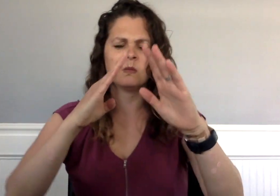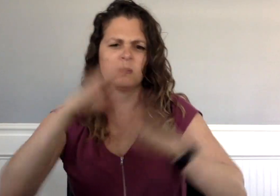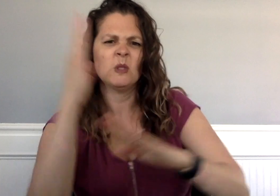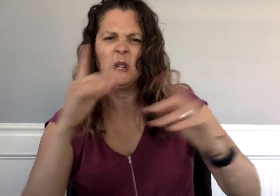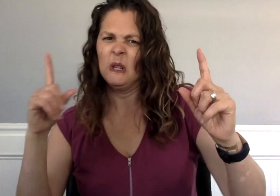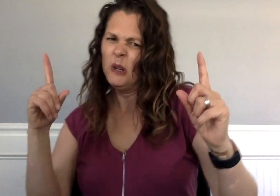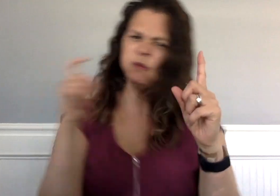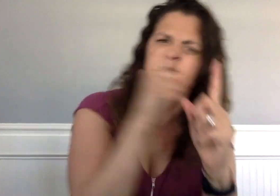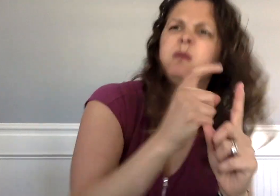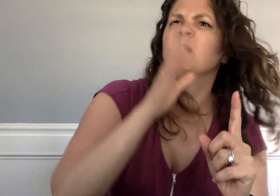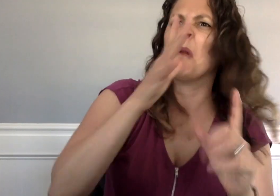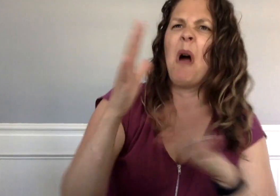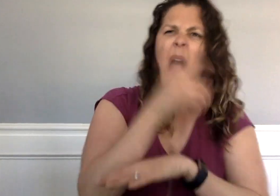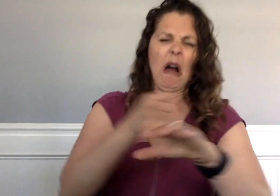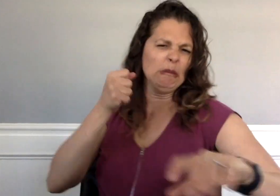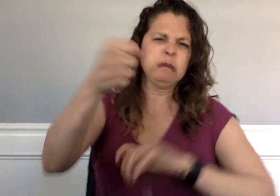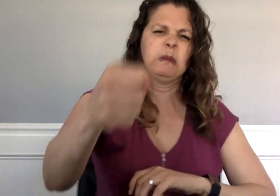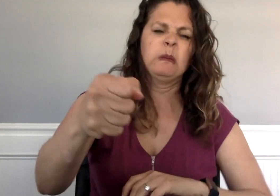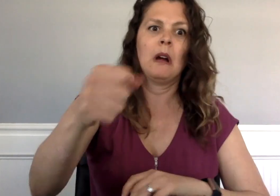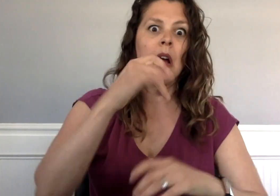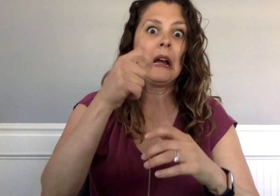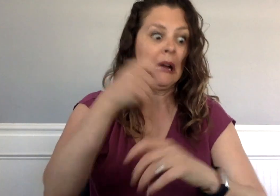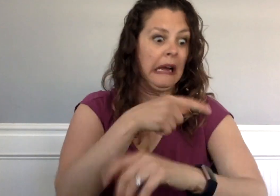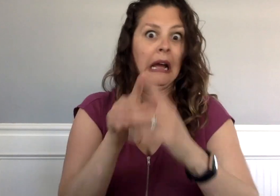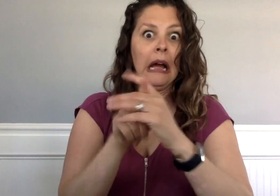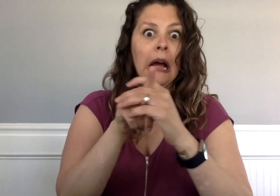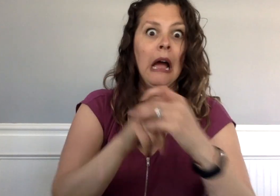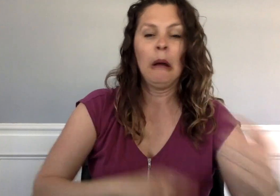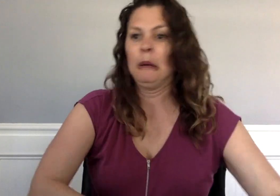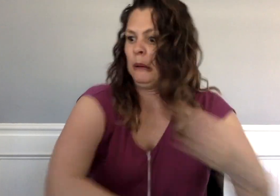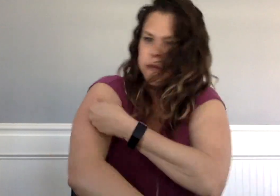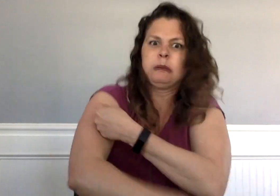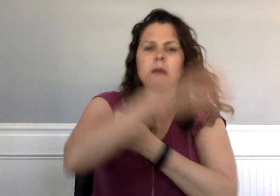Finally, in slow motion, he lunged toward Grandma Tickler, who punched him in the arm with the house key.